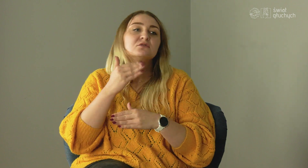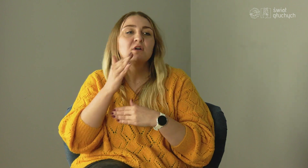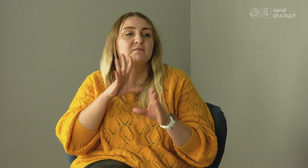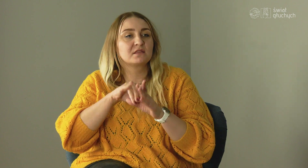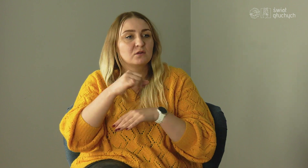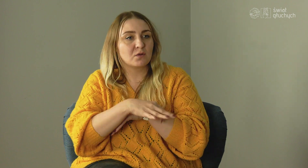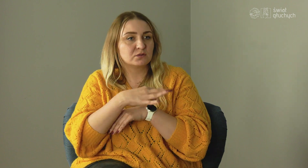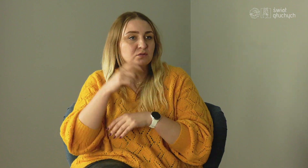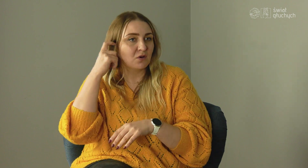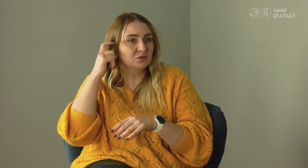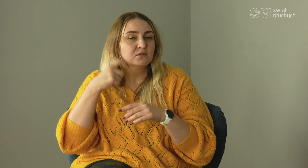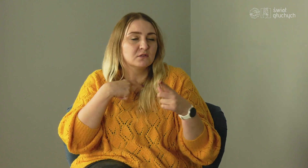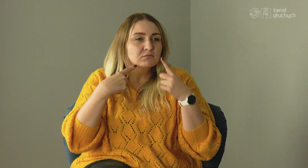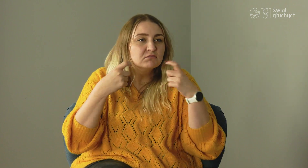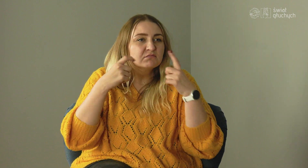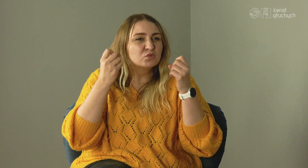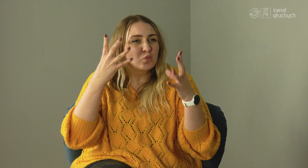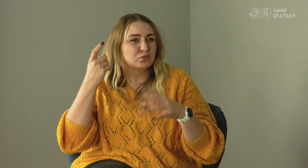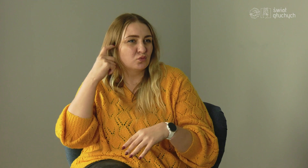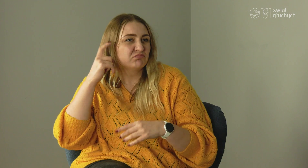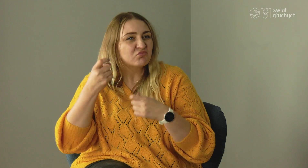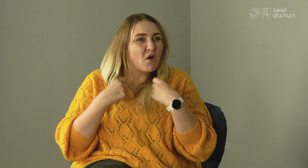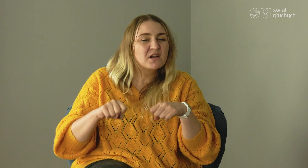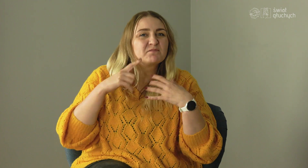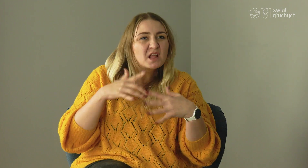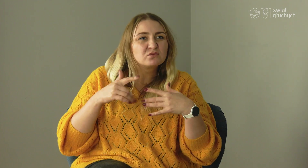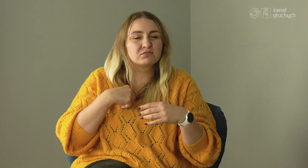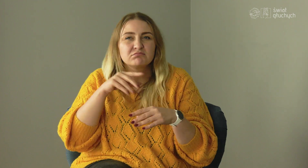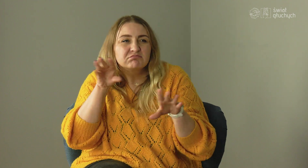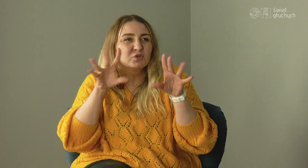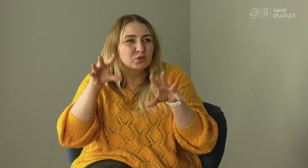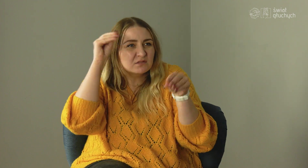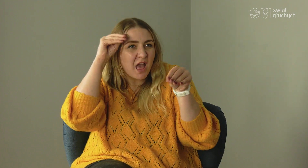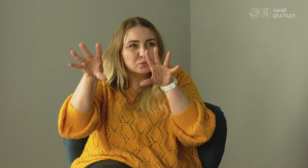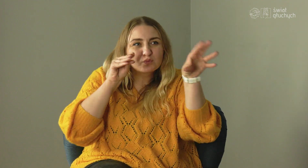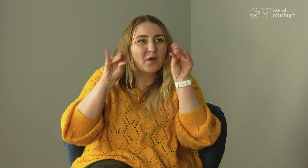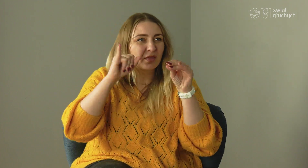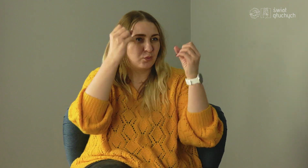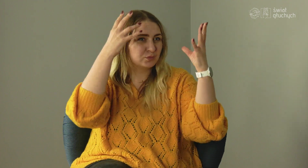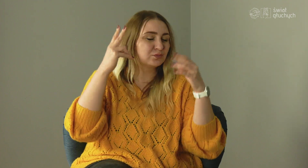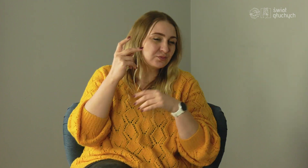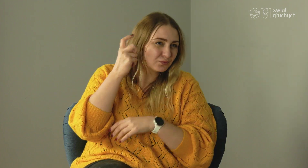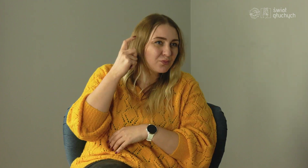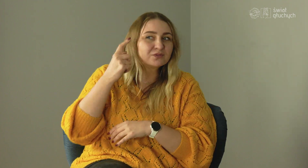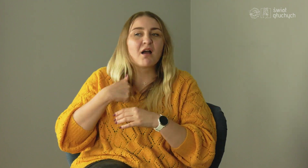In my studies, I observed, what the culture of hearing people was like -- were bold, entertaining. I used to be in deaf culture,